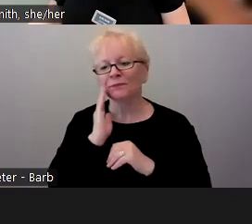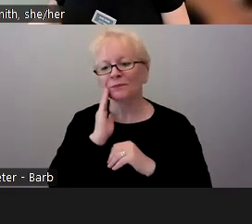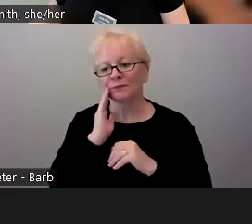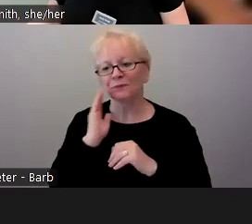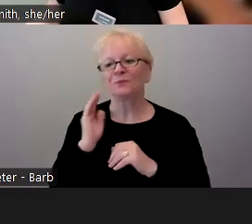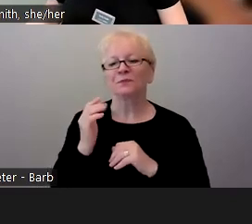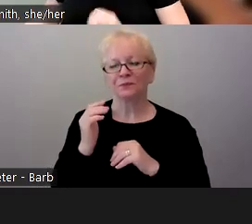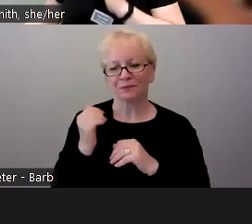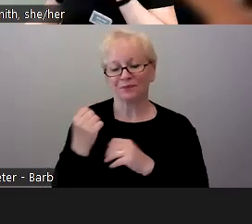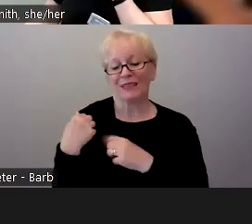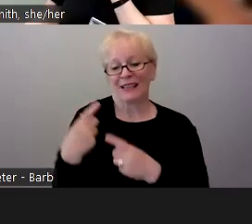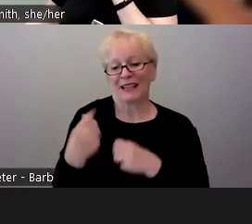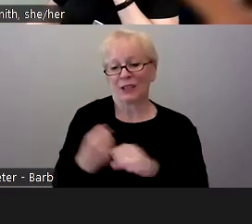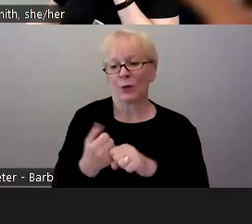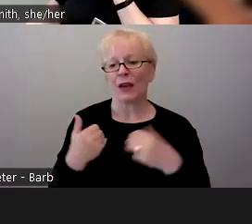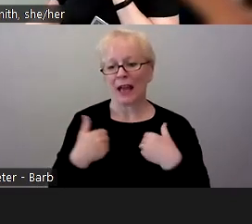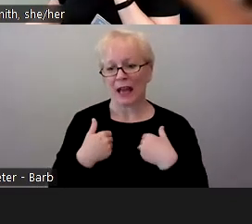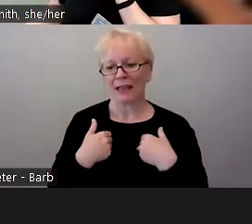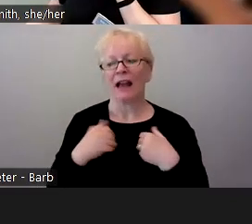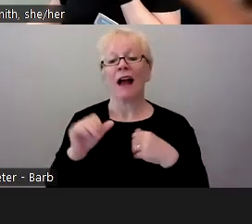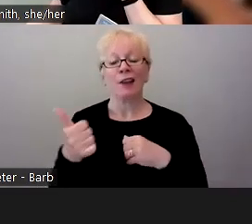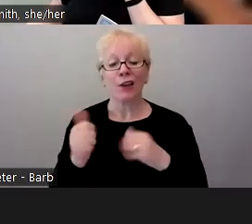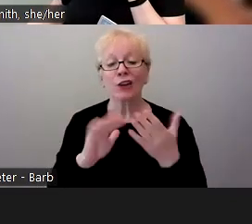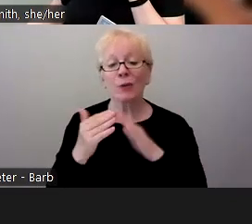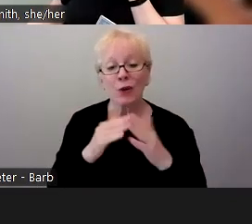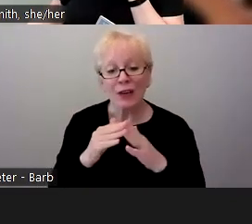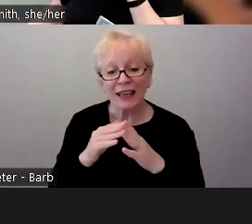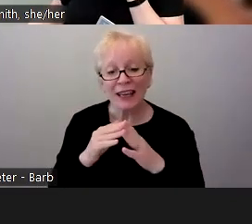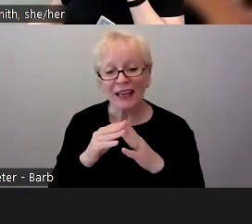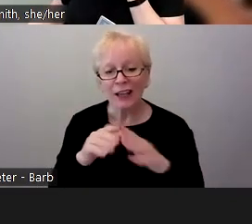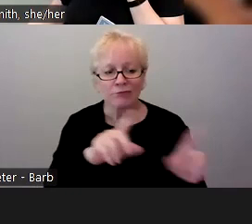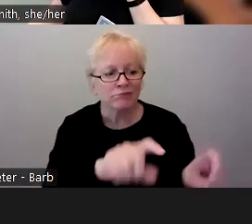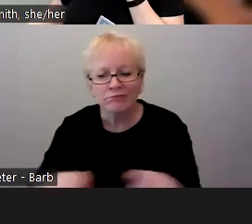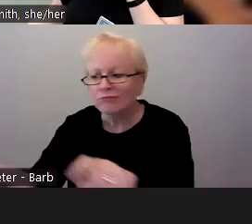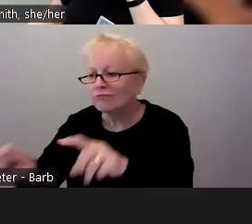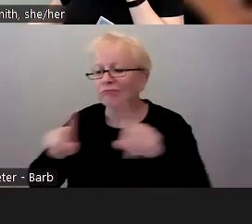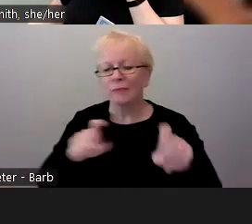heard a lot about our members feeling burnt out and really a lot of screen time and just